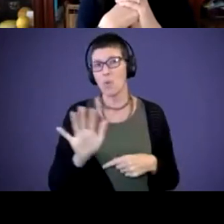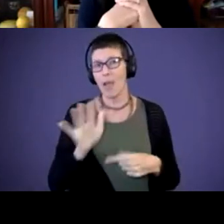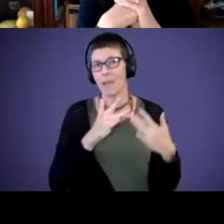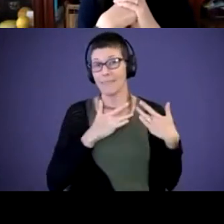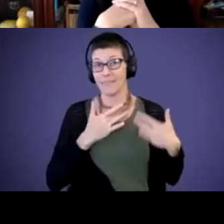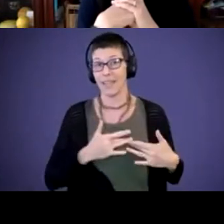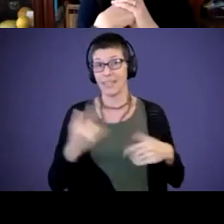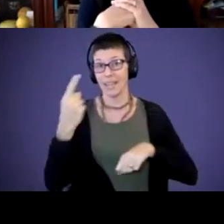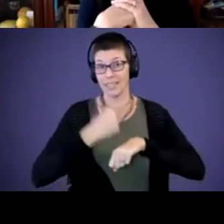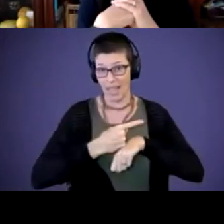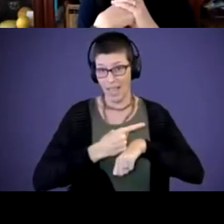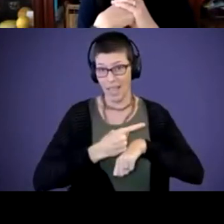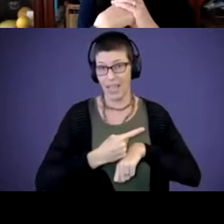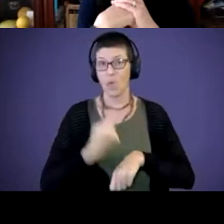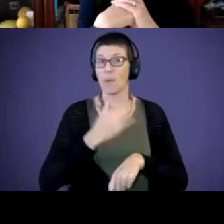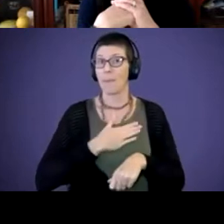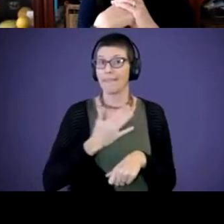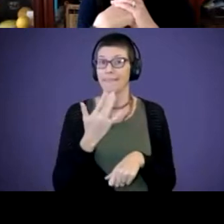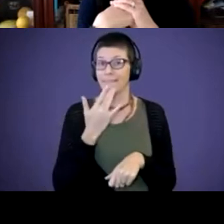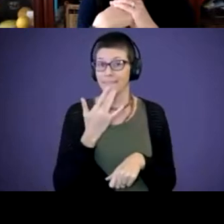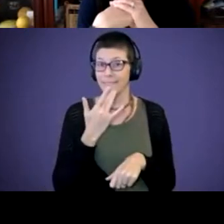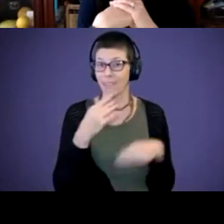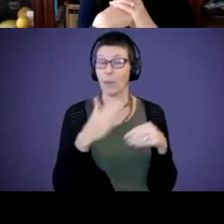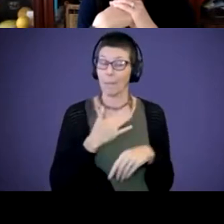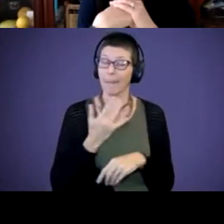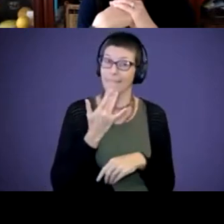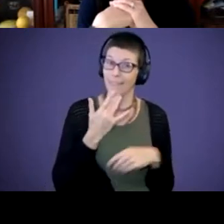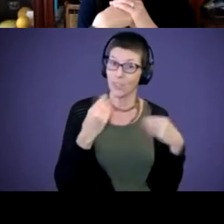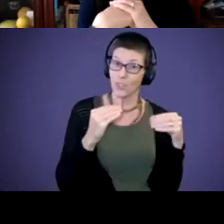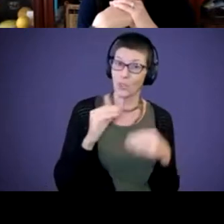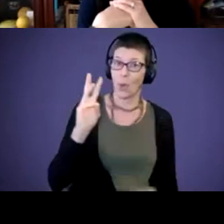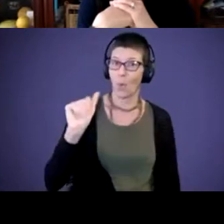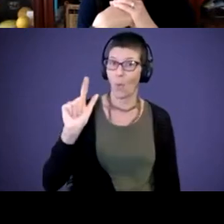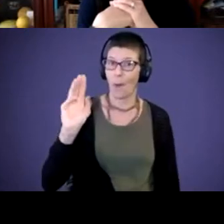one of my favorite stores, I said, my favorite store is Walmart. And I just happened to be